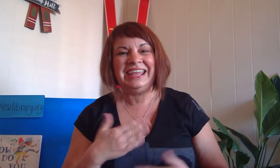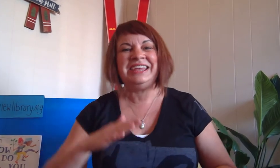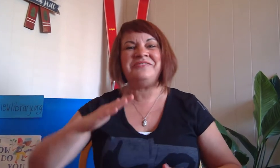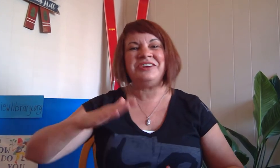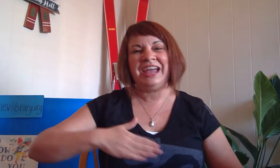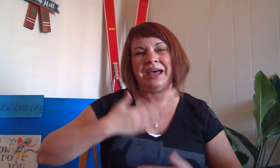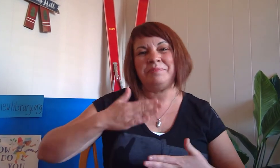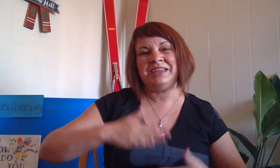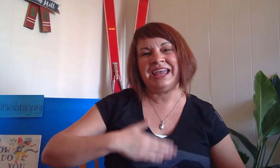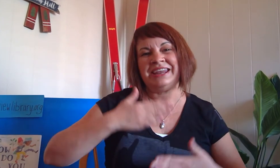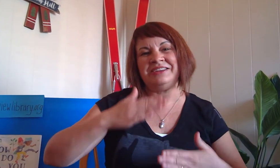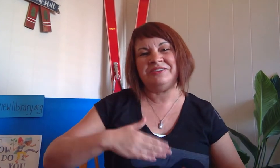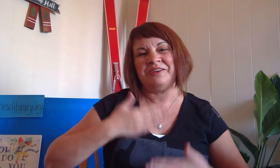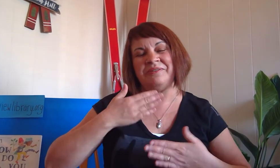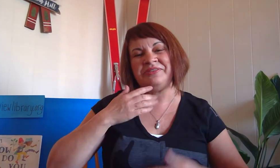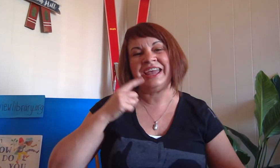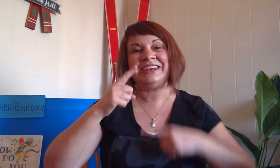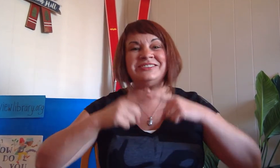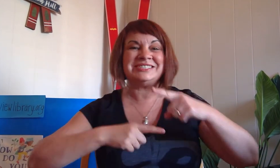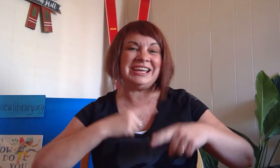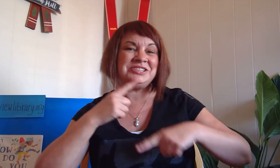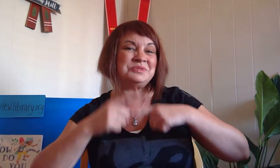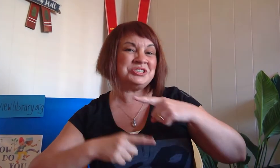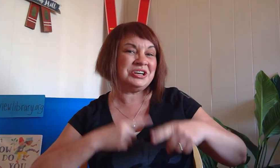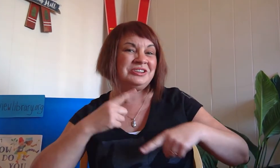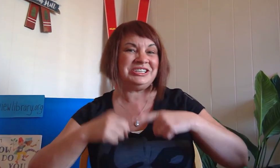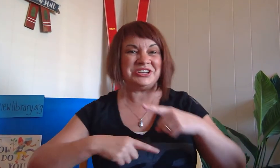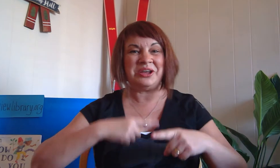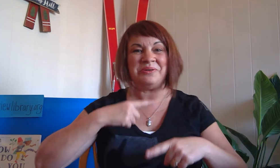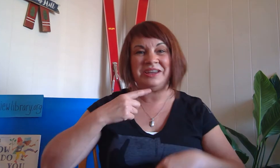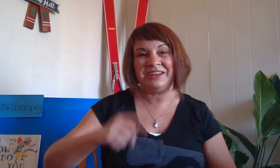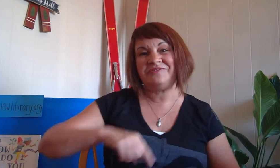if you're happy and you know it then your signs will surely show it if